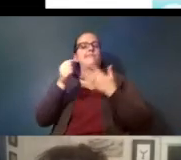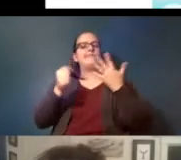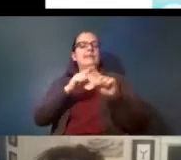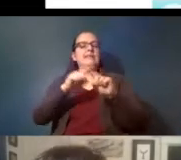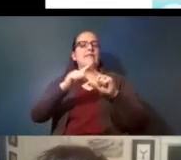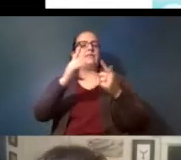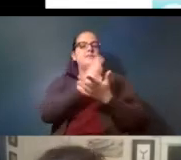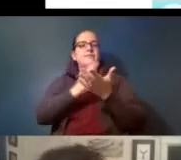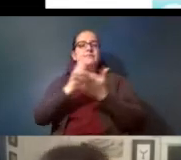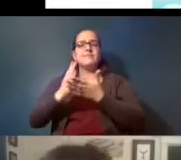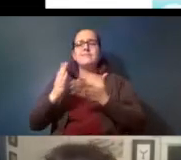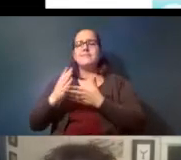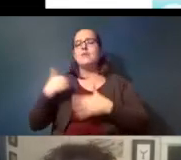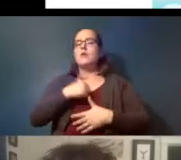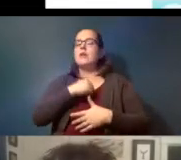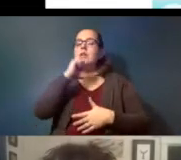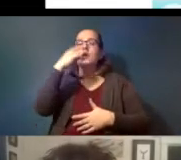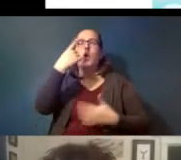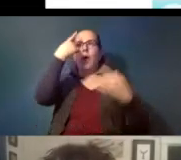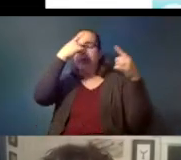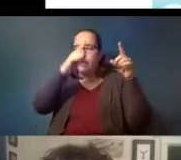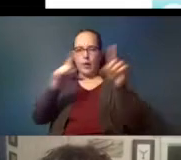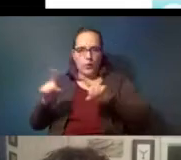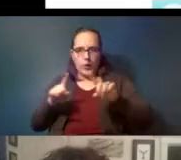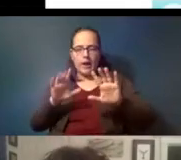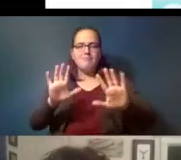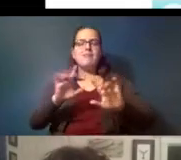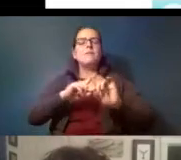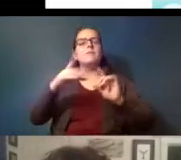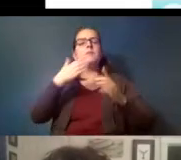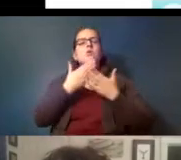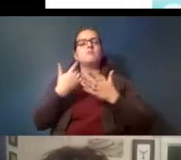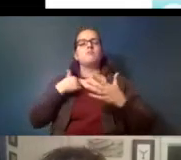you know we don't always agree with one another but it's good that we're all in the same room and